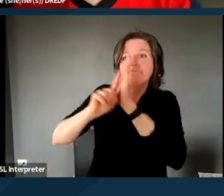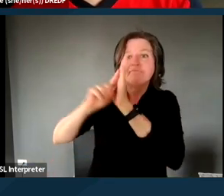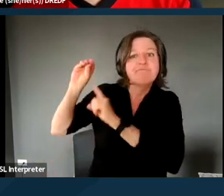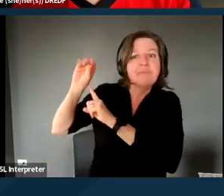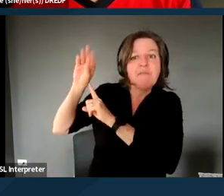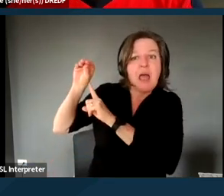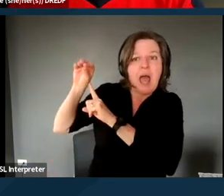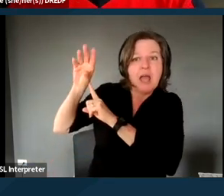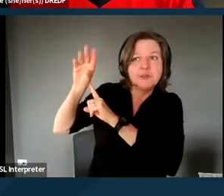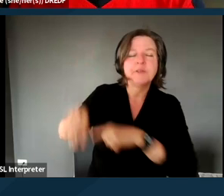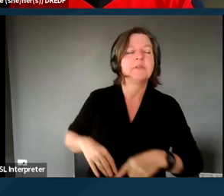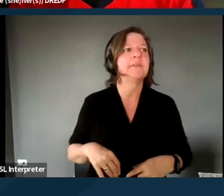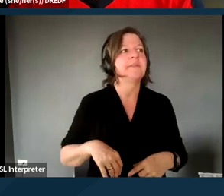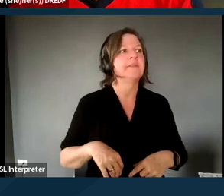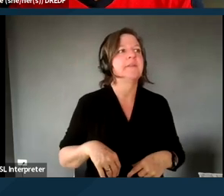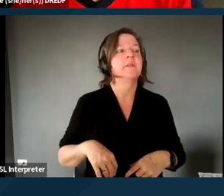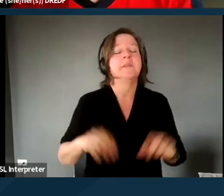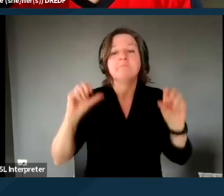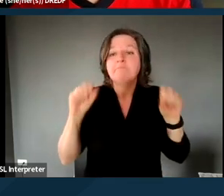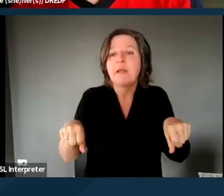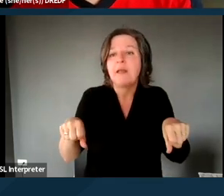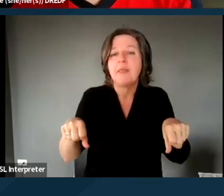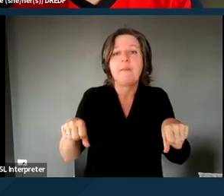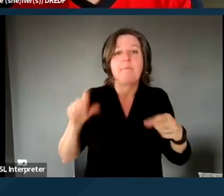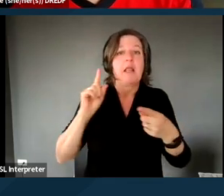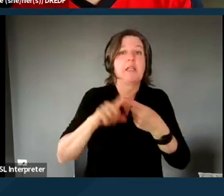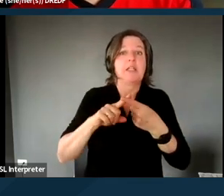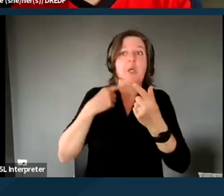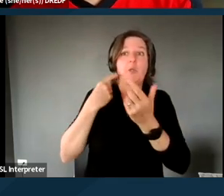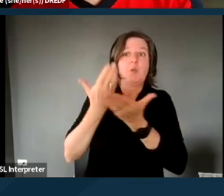being able to reach the mailboxes in one's lobby.